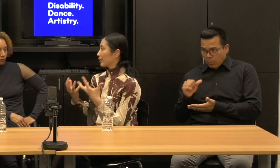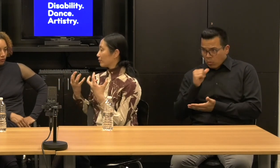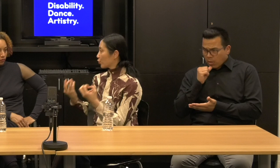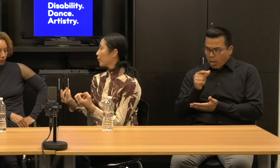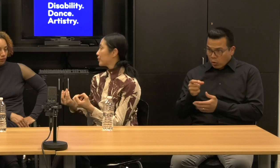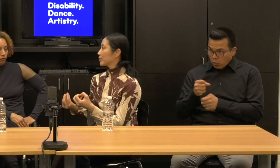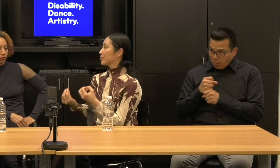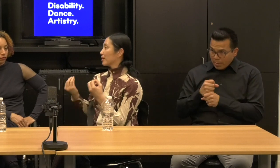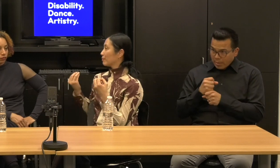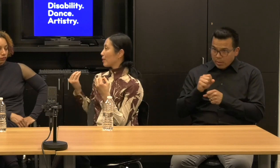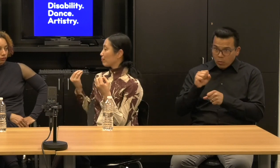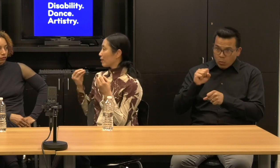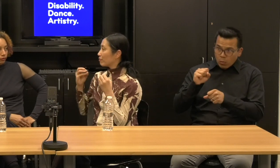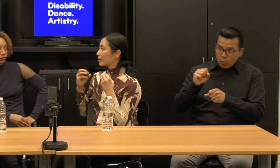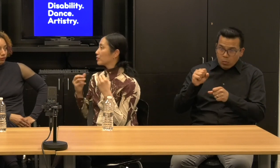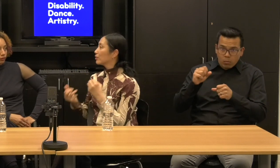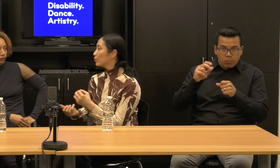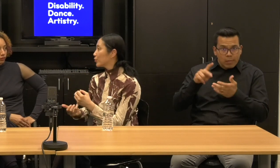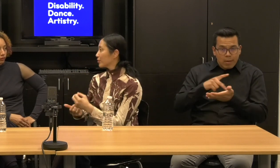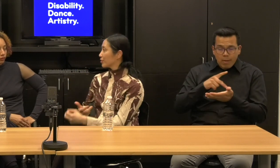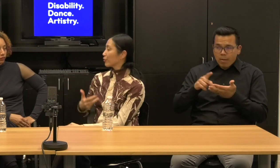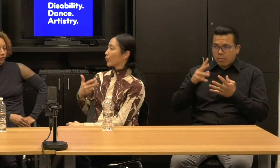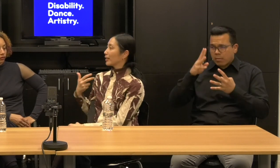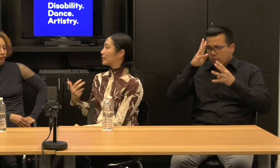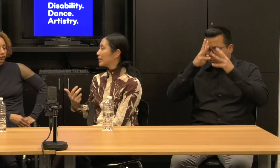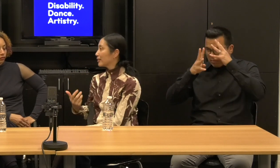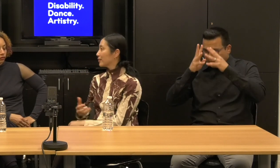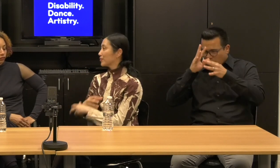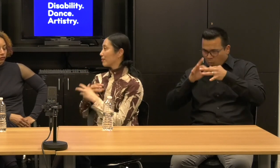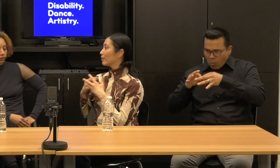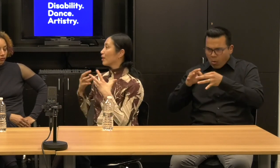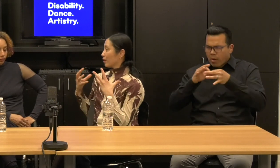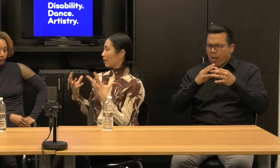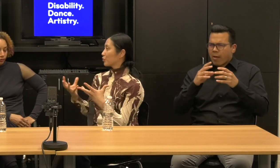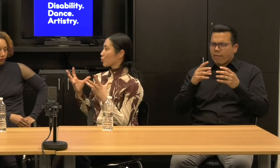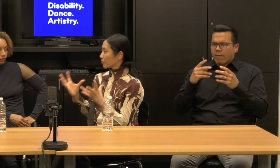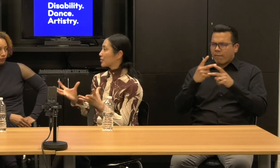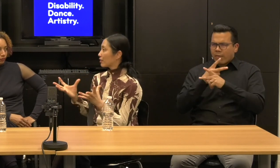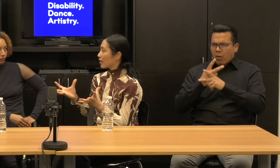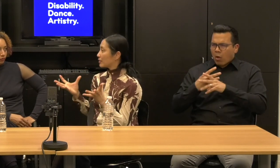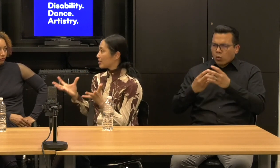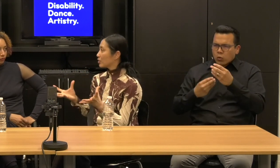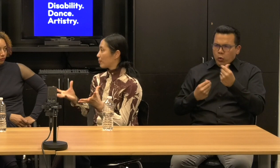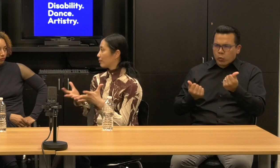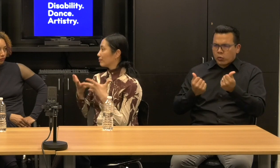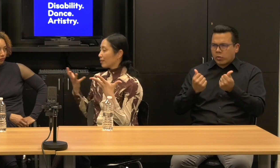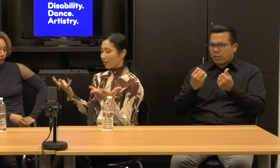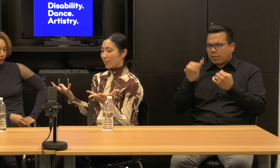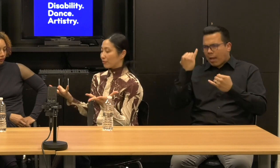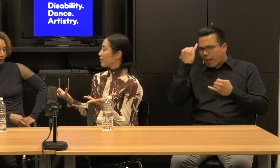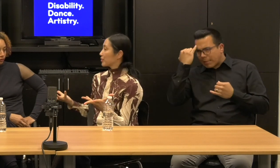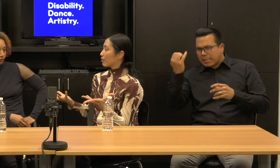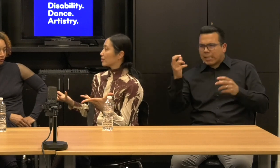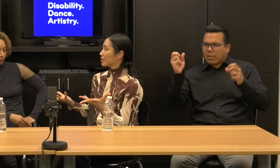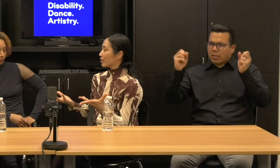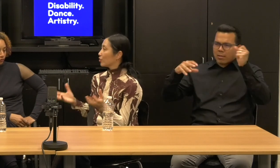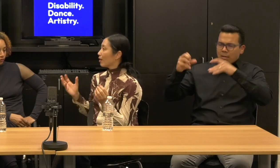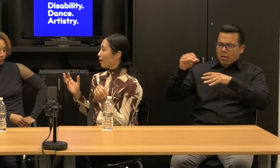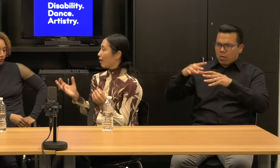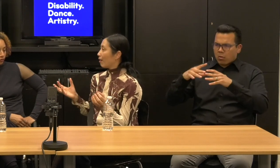making choices and, and finding solutions where your ideas and a strong set of ideas being manifested on stage.